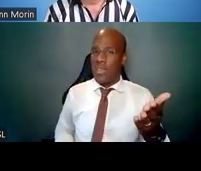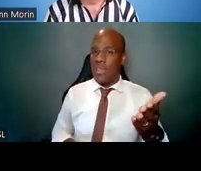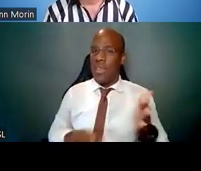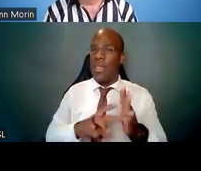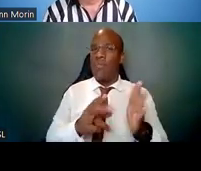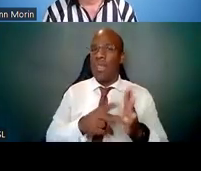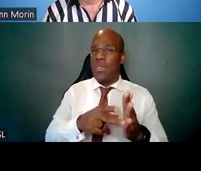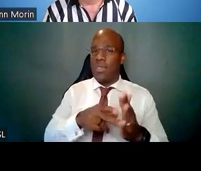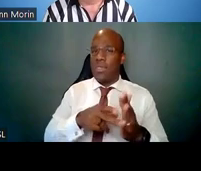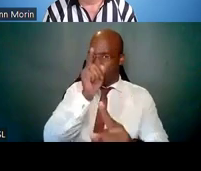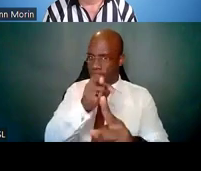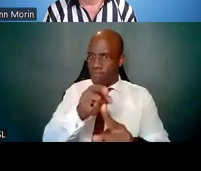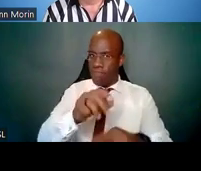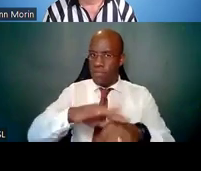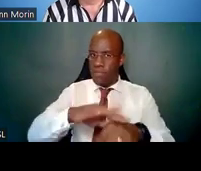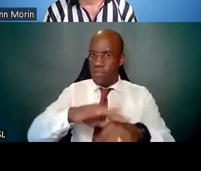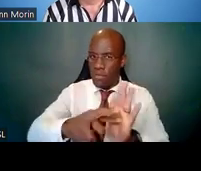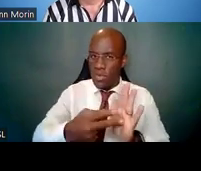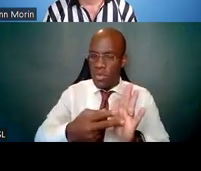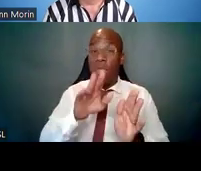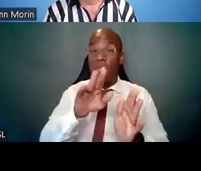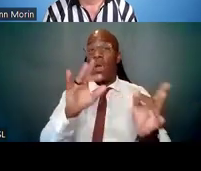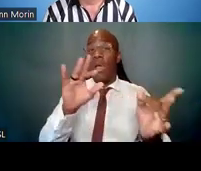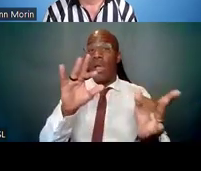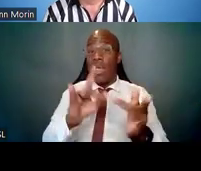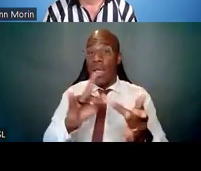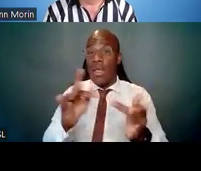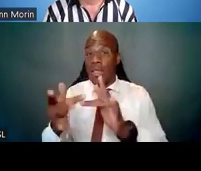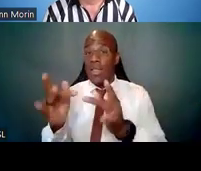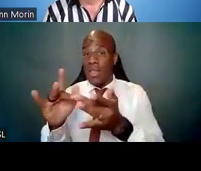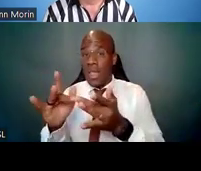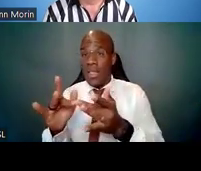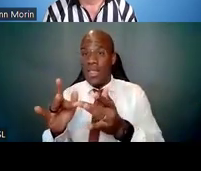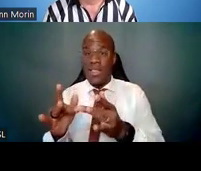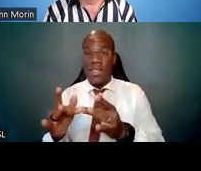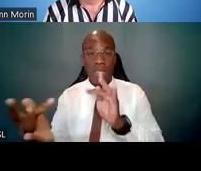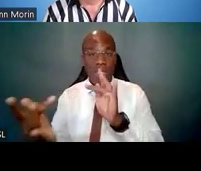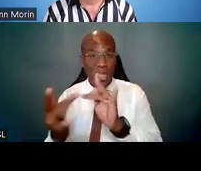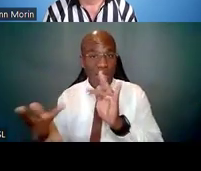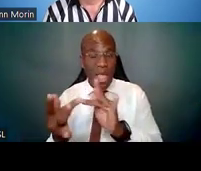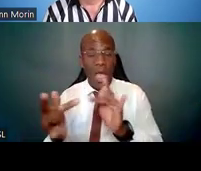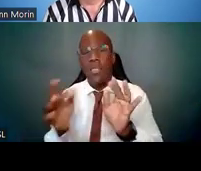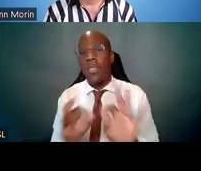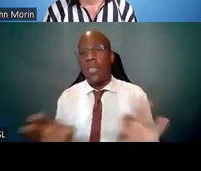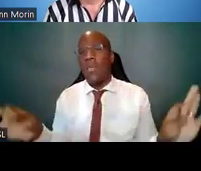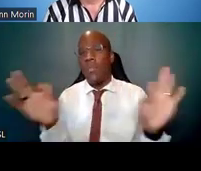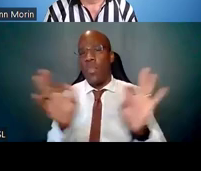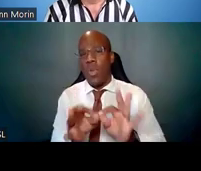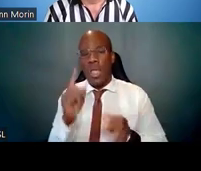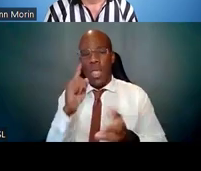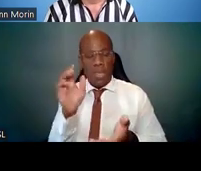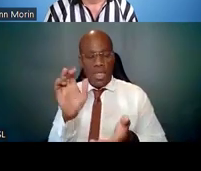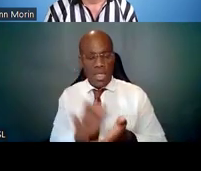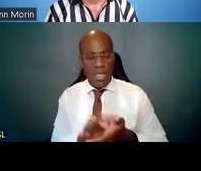And your connections do matter. I believe next we are going to be talking about your networks --